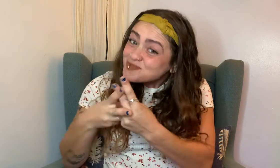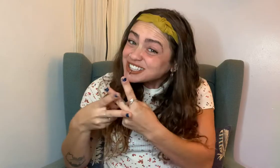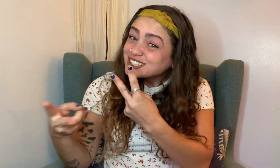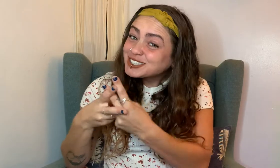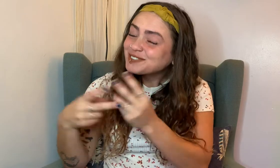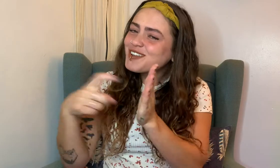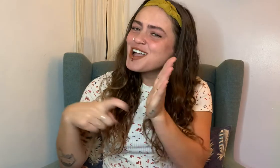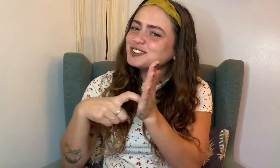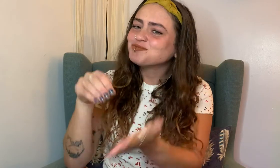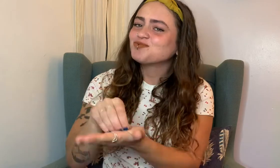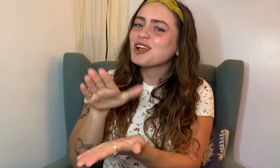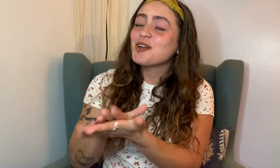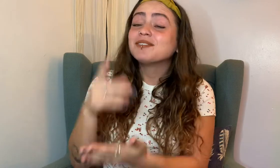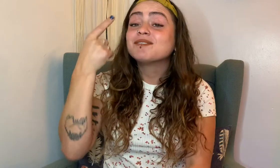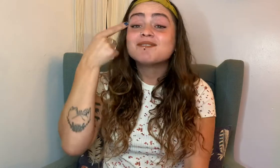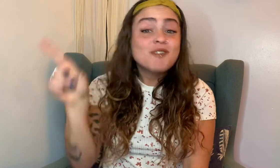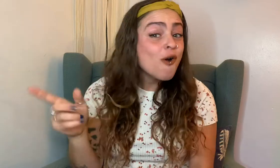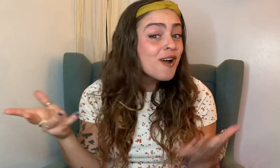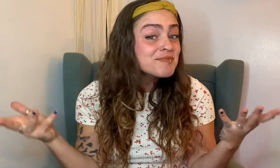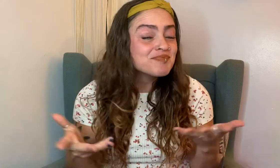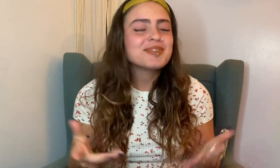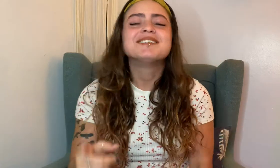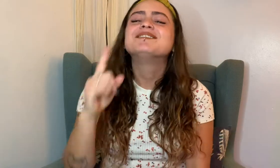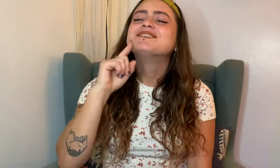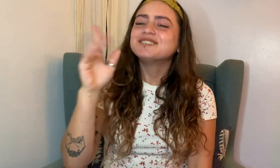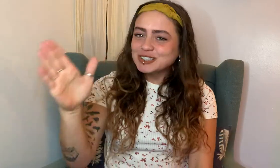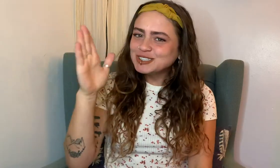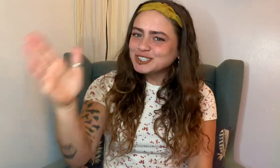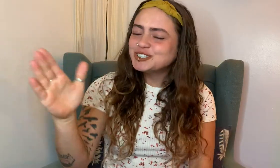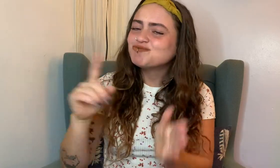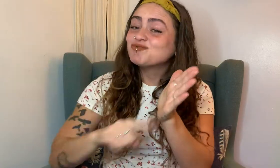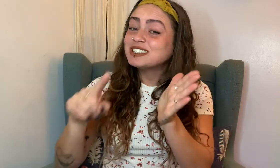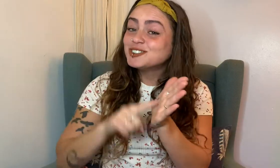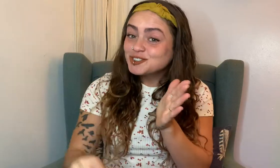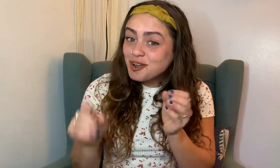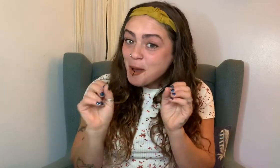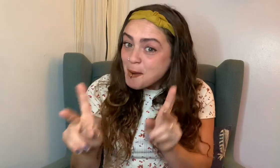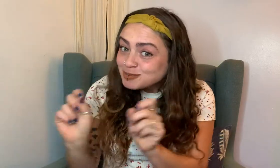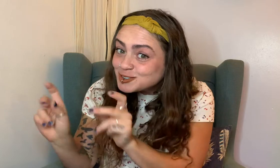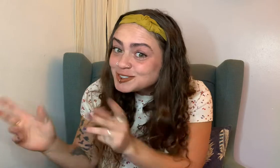It preserves the archaeological record for future research opportunities,